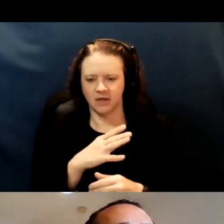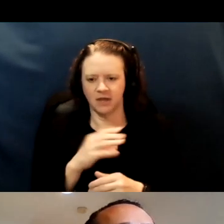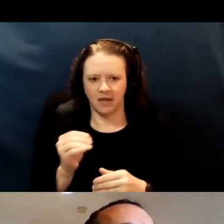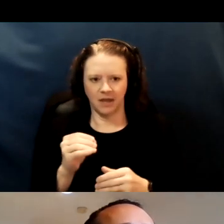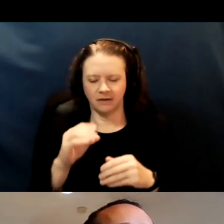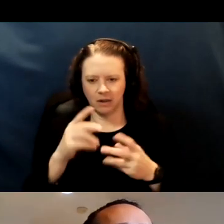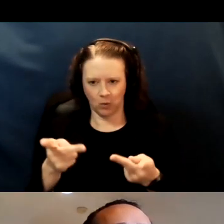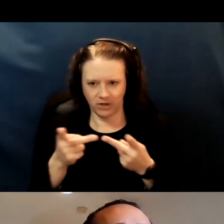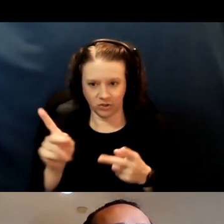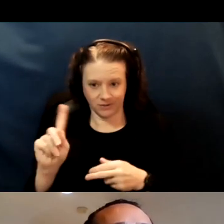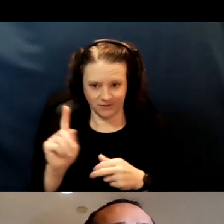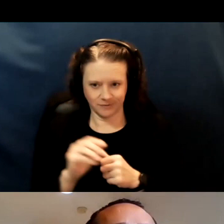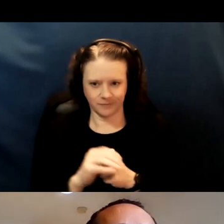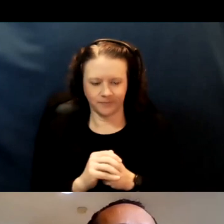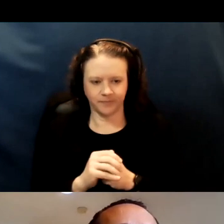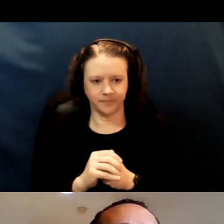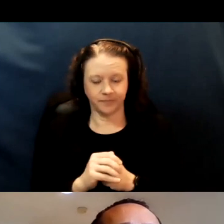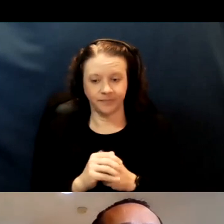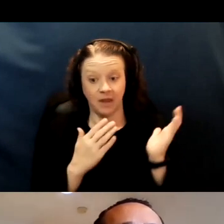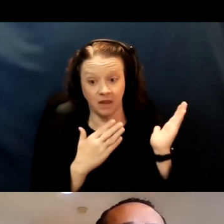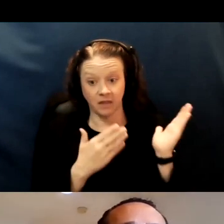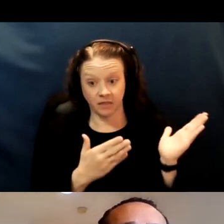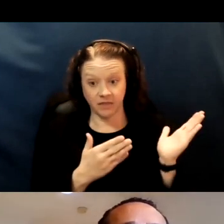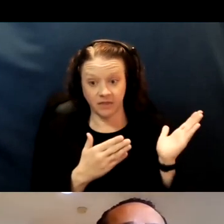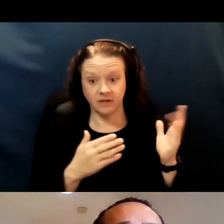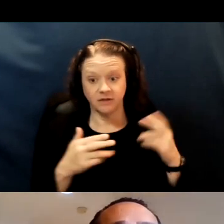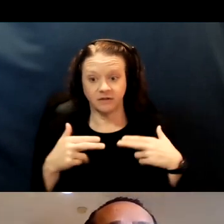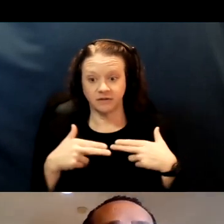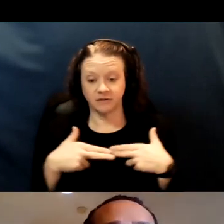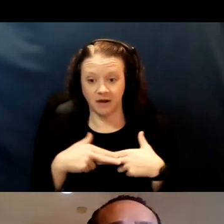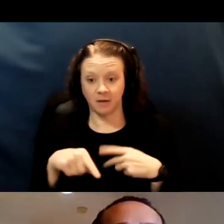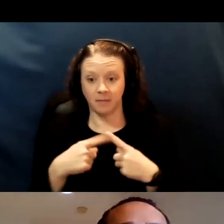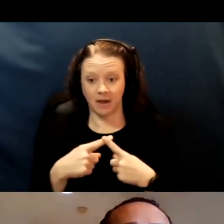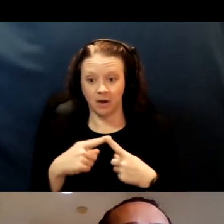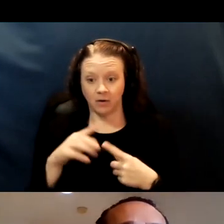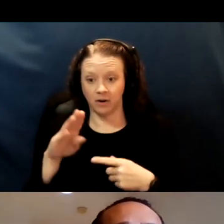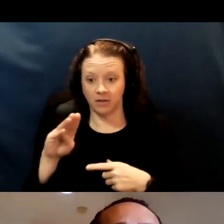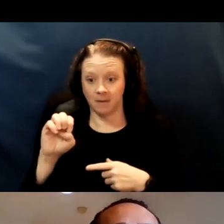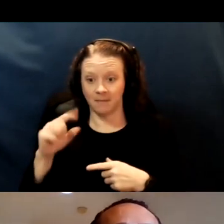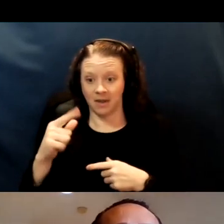This slide, it is about the mega POD or mass vaccination sites, for example, the Oakland Coliseum